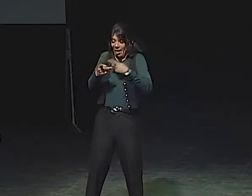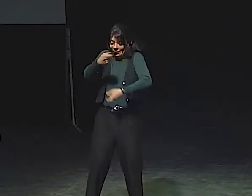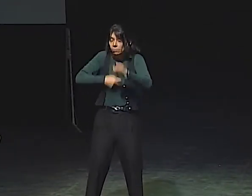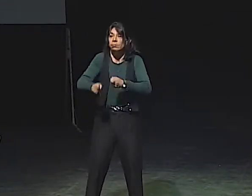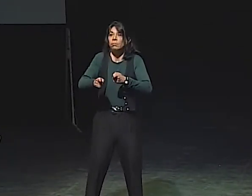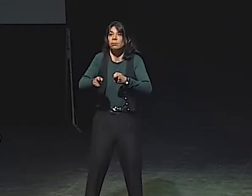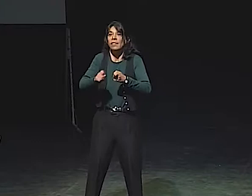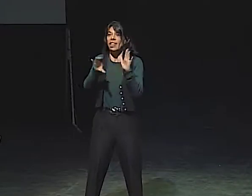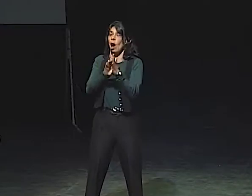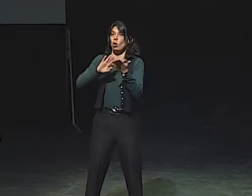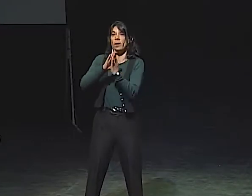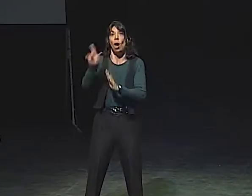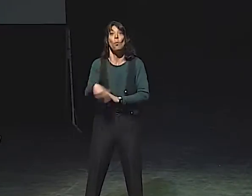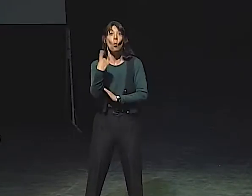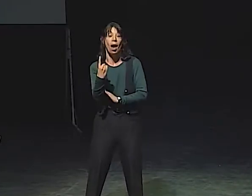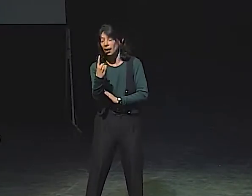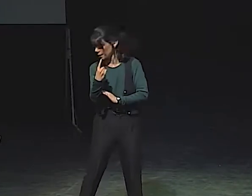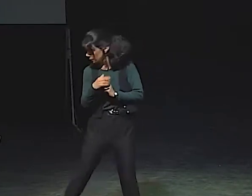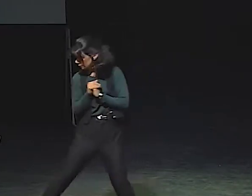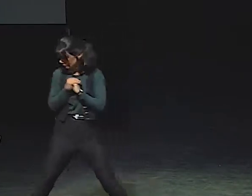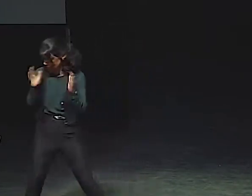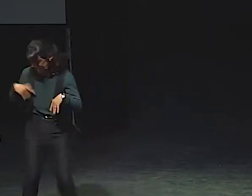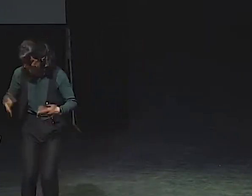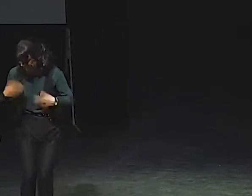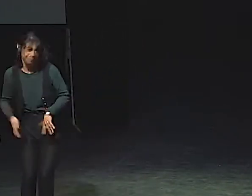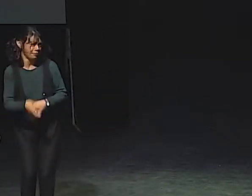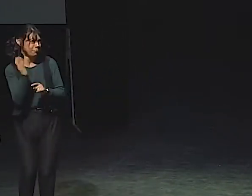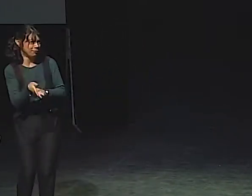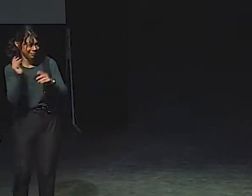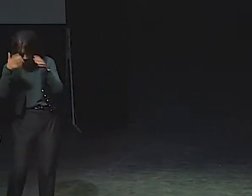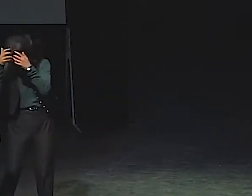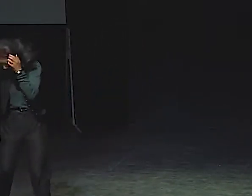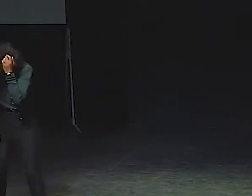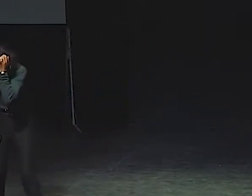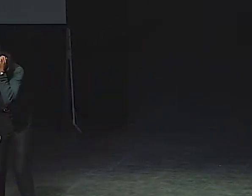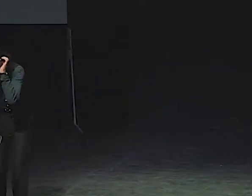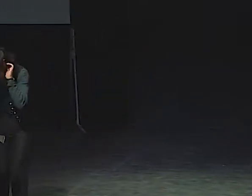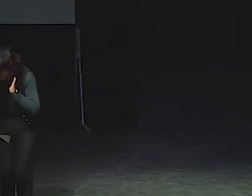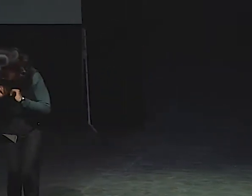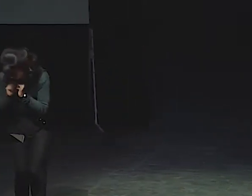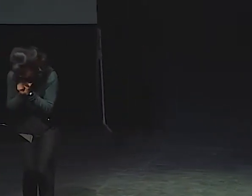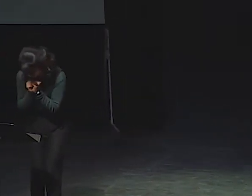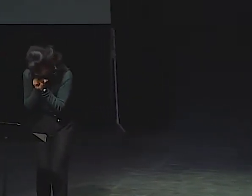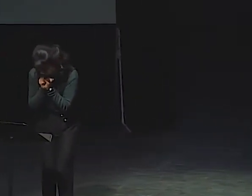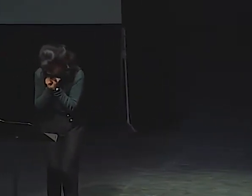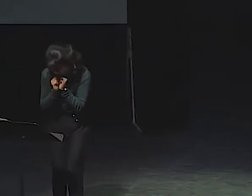TO FACE THINGS QUITE OBVIOUSLY. USING THE SAME SITE, THEY BECOME ONE.